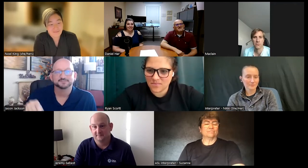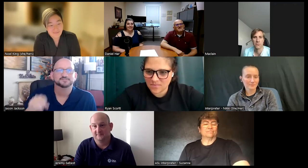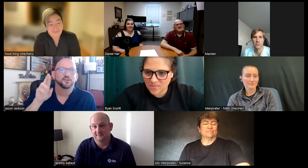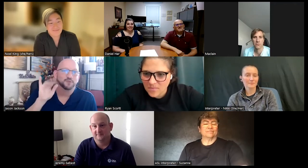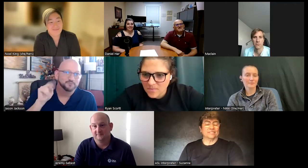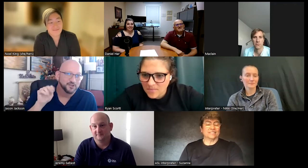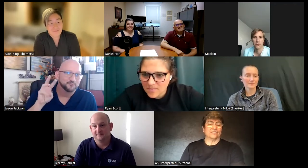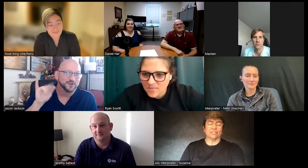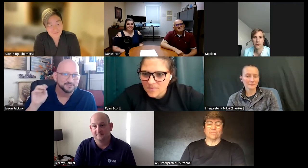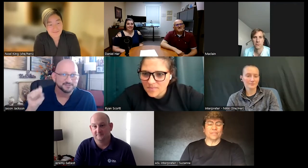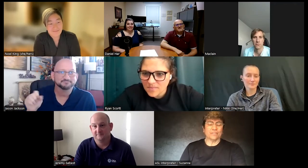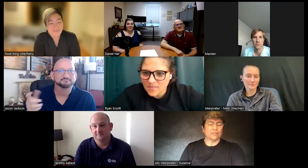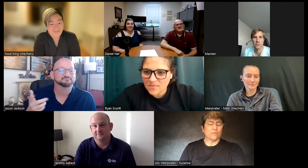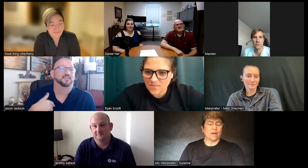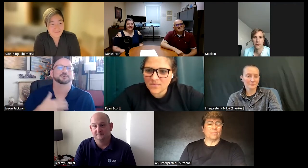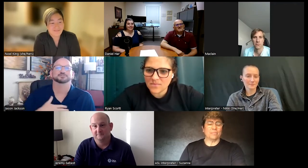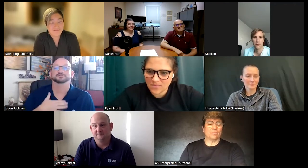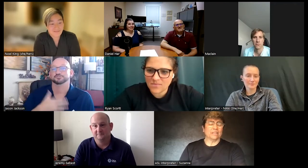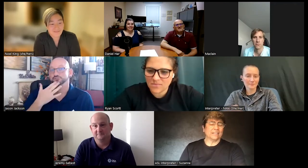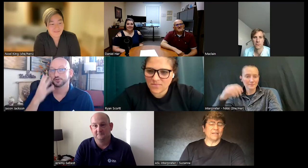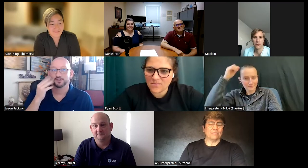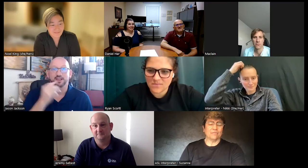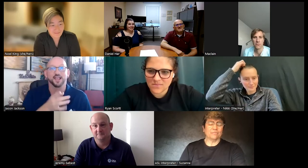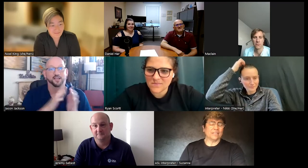um different different uh people in that in